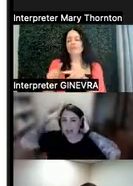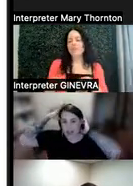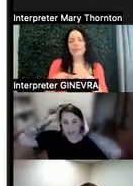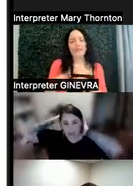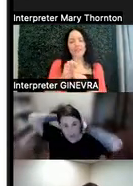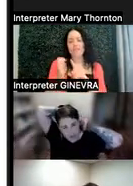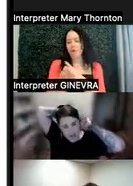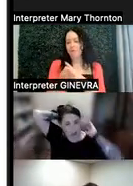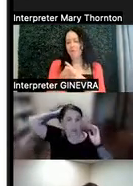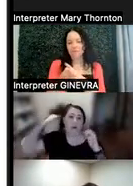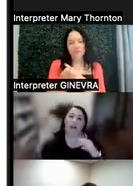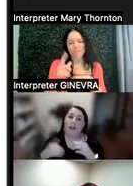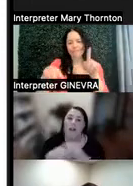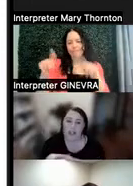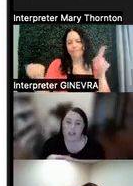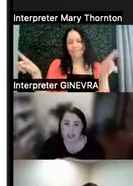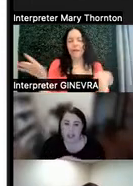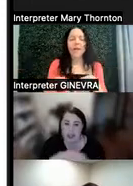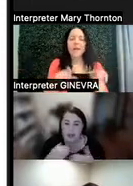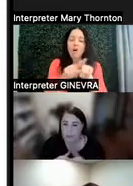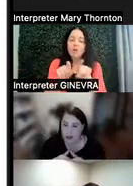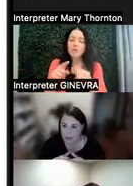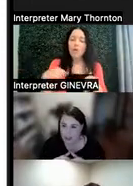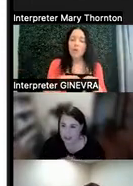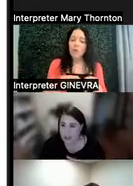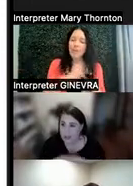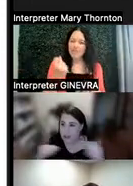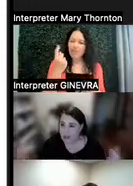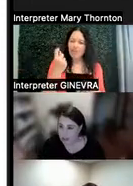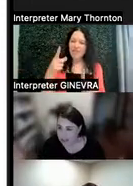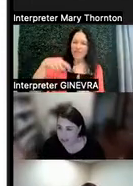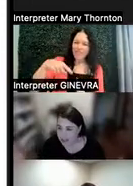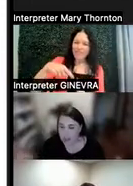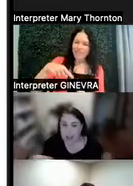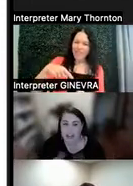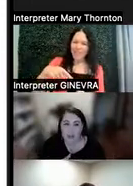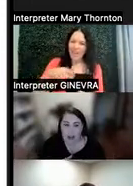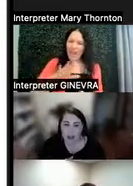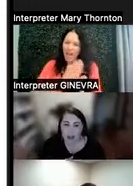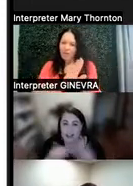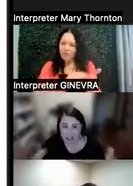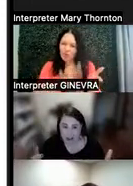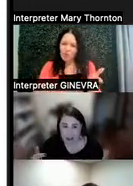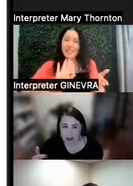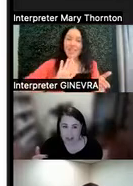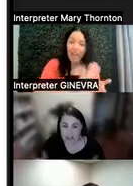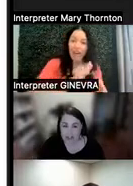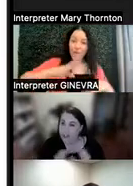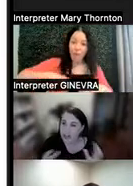And then we can also work on understanding the bottom lines of our students, as well as their strengths, to share